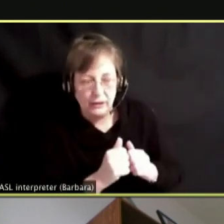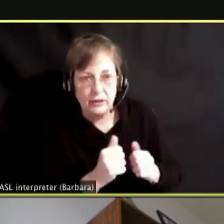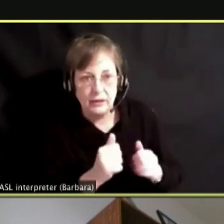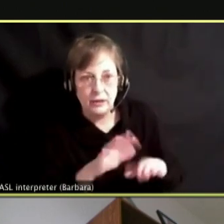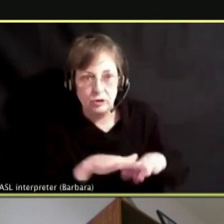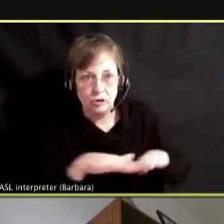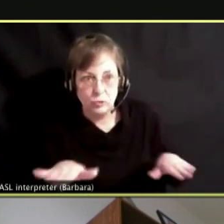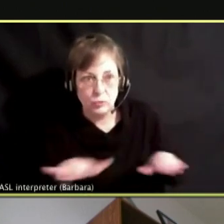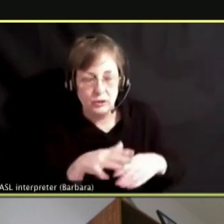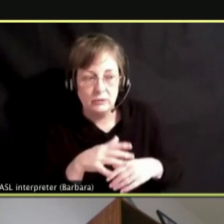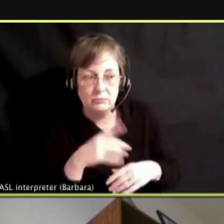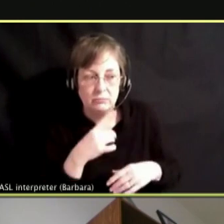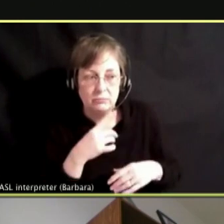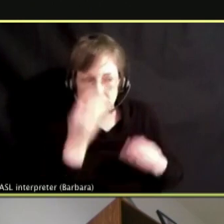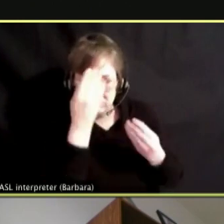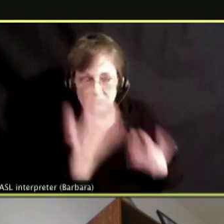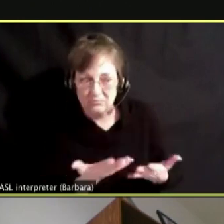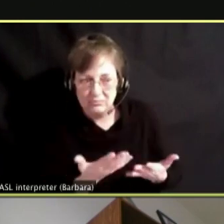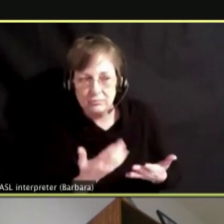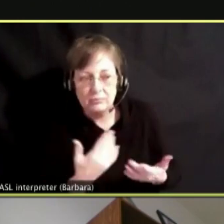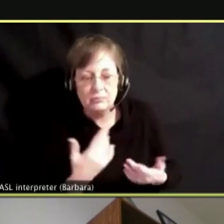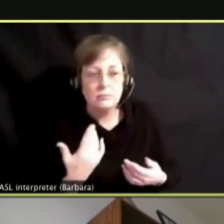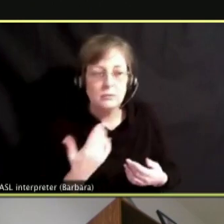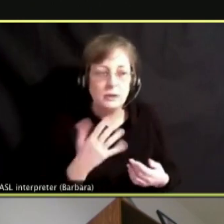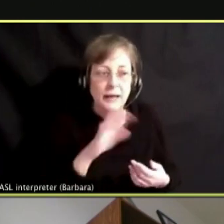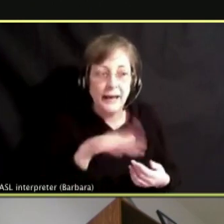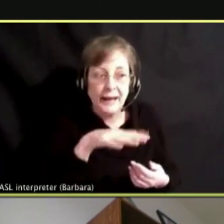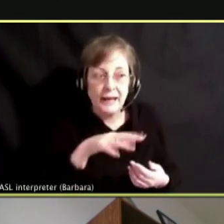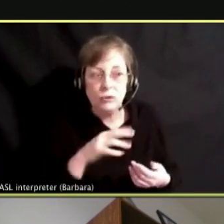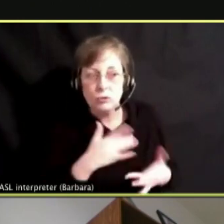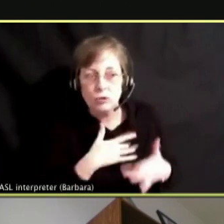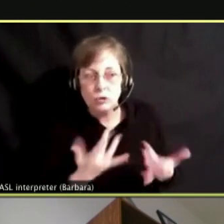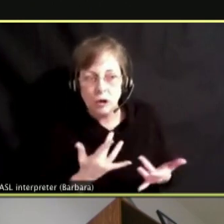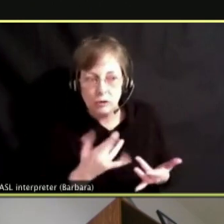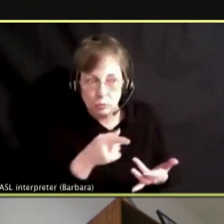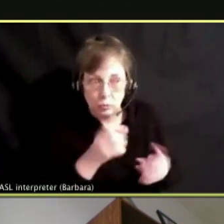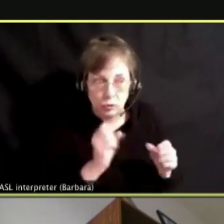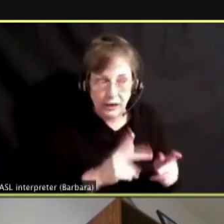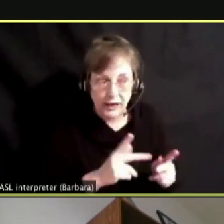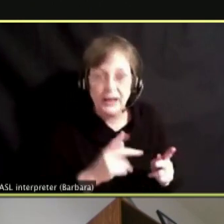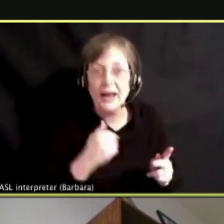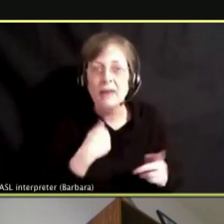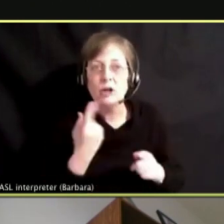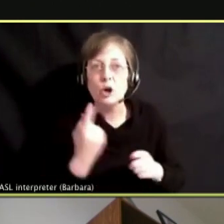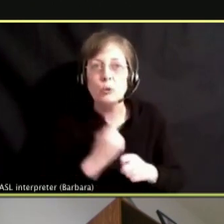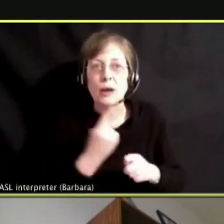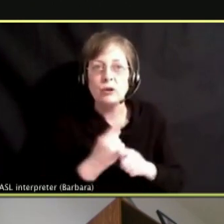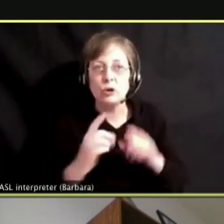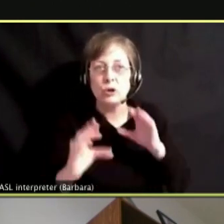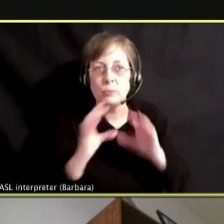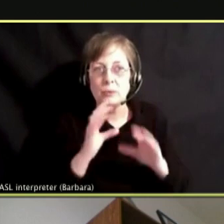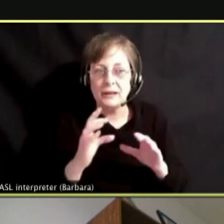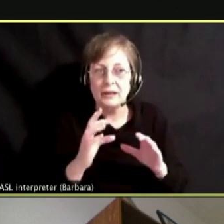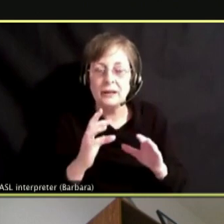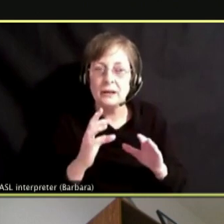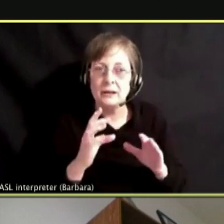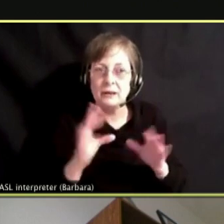SAY HEY, WHAT IS GOING ON, IS EVERYTHING OKAY AND HAVING THOSE REGULAR COMMUNICATIONS ABOUT